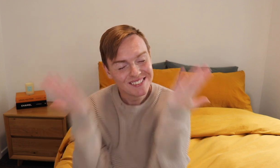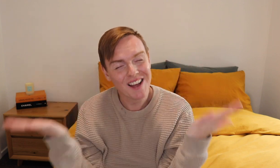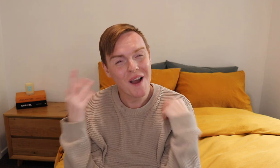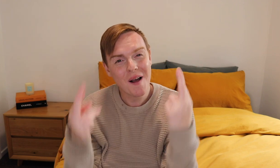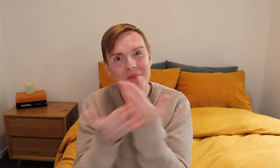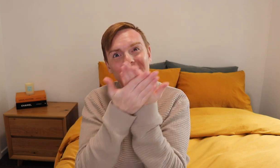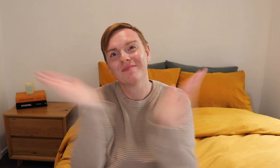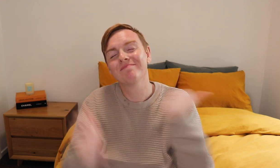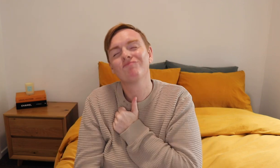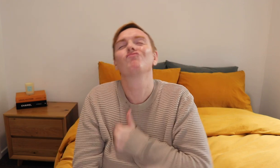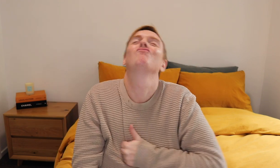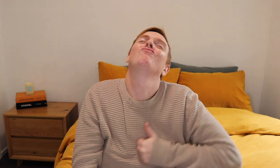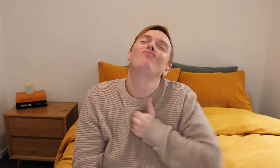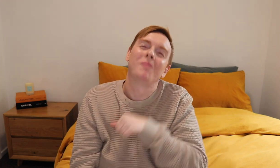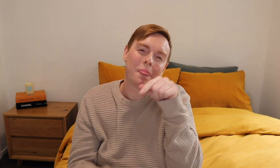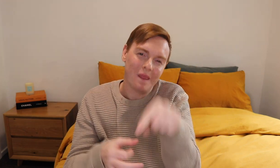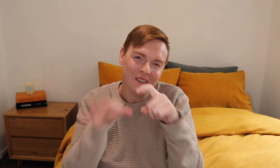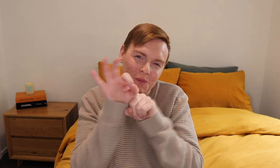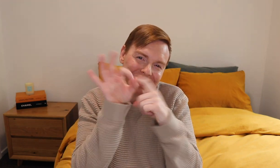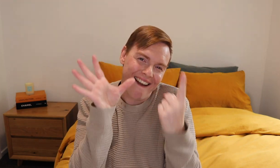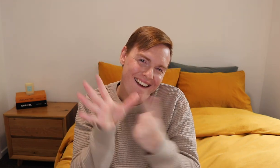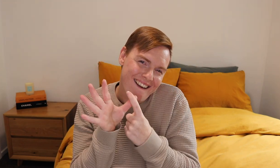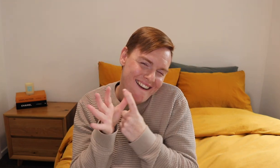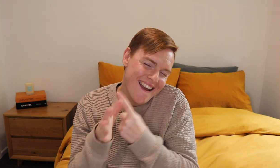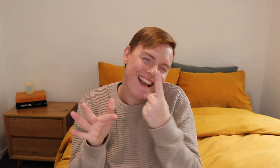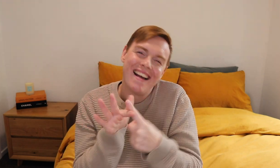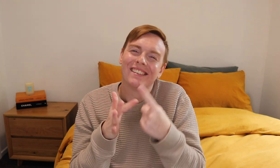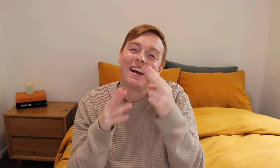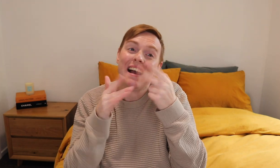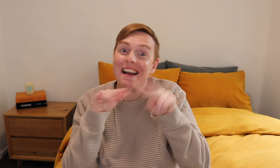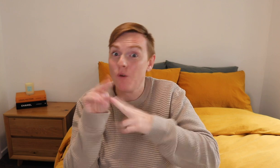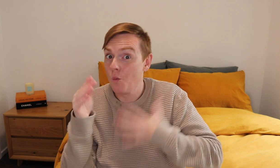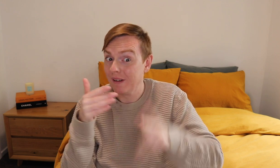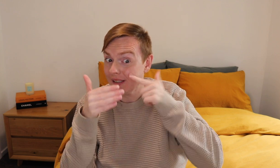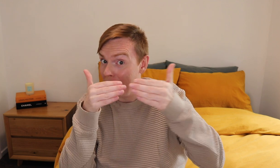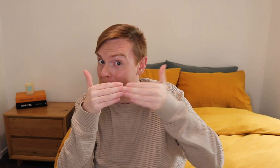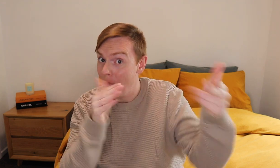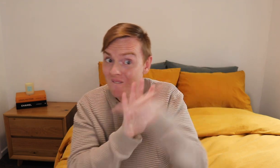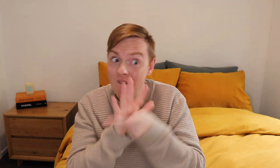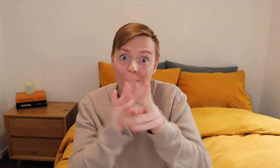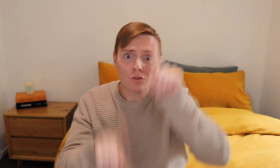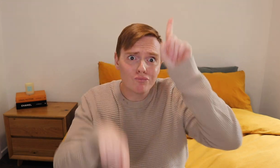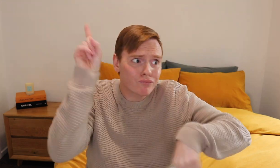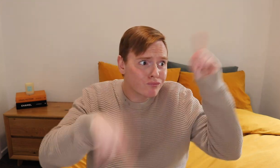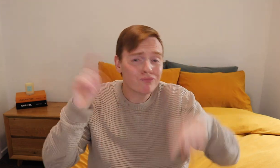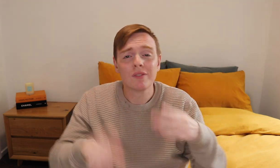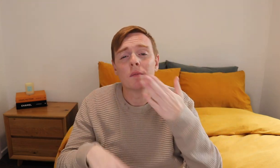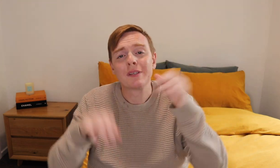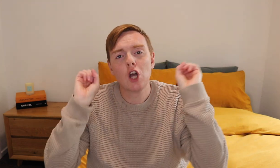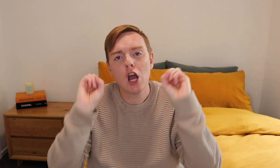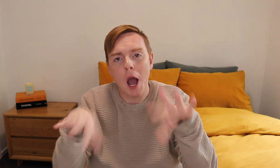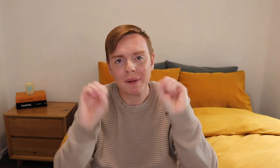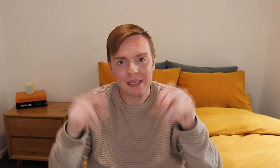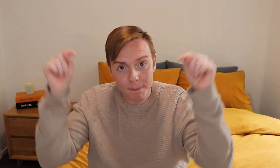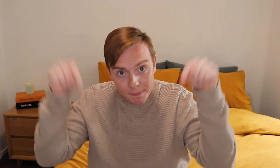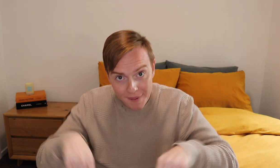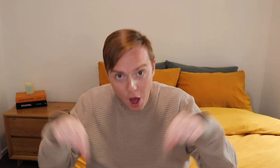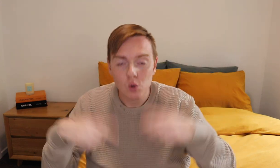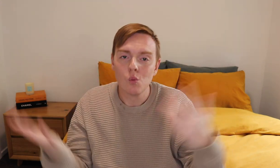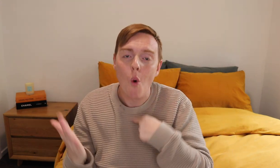I hope you guys enjoy this Q&A today. If you want to see more videos, please comment down below